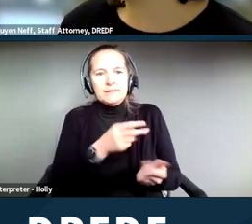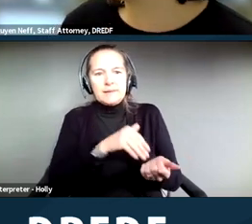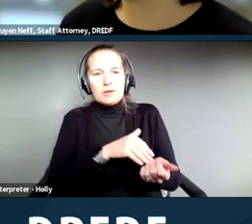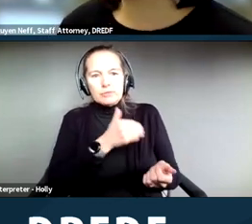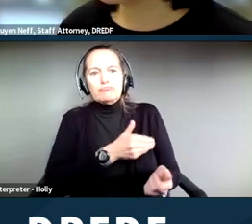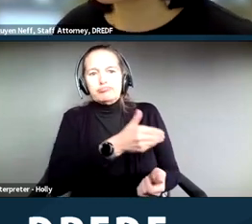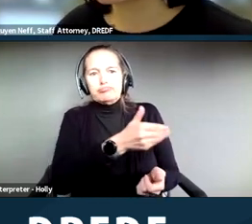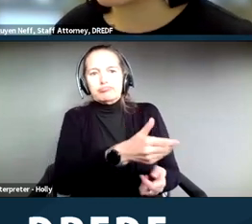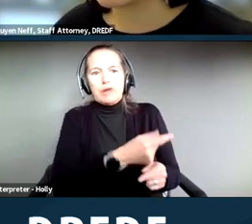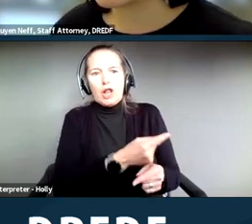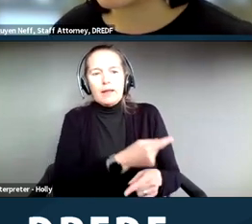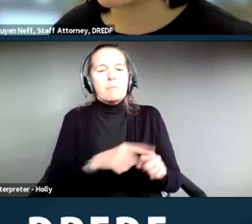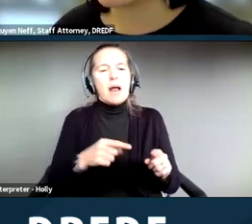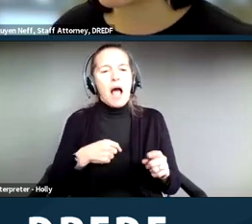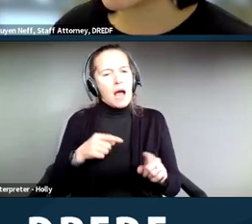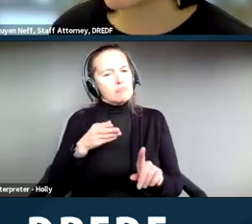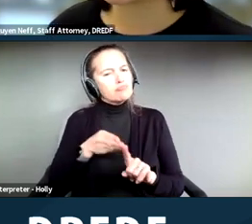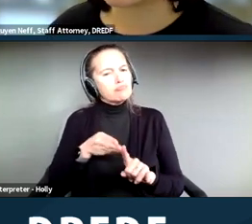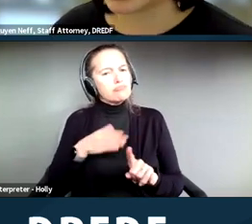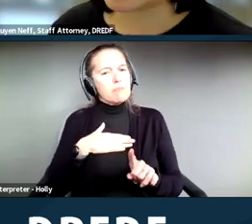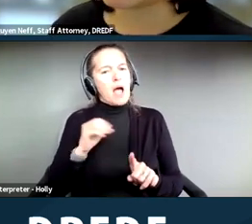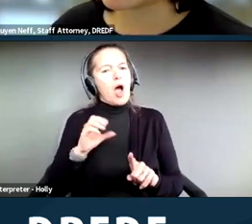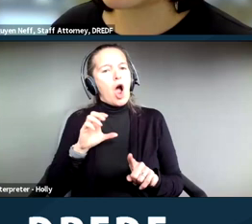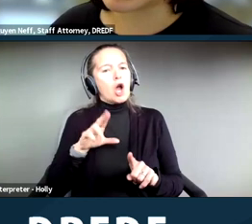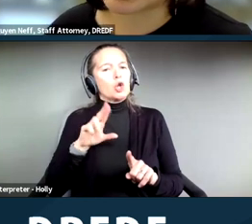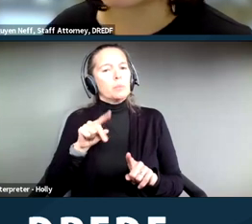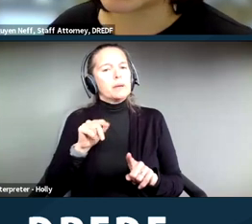you know, occupational therapist regularly who can attest that I want an accommodation